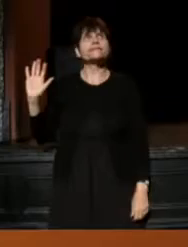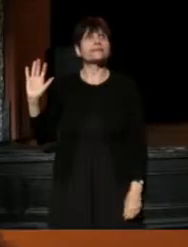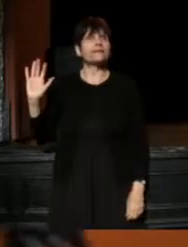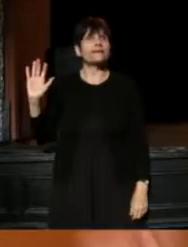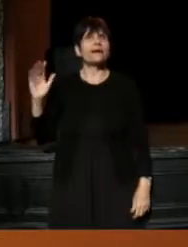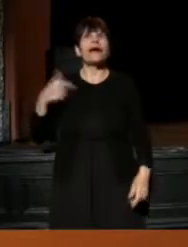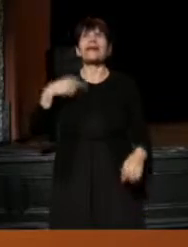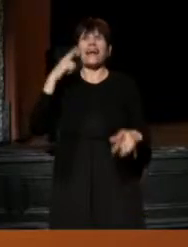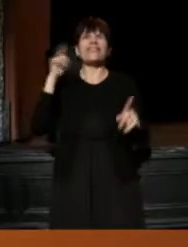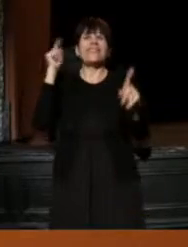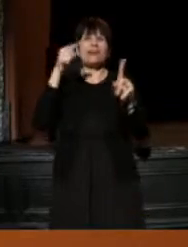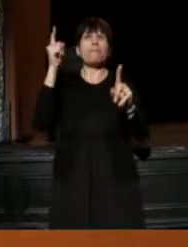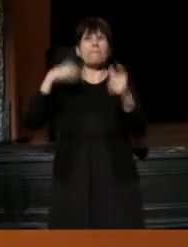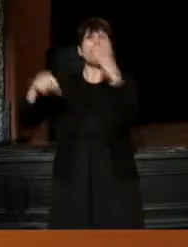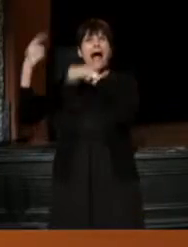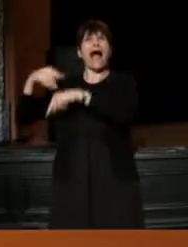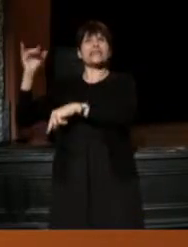And I think that we need to get back to that.